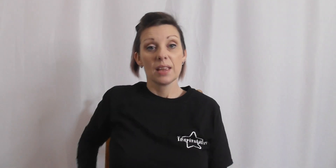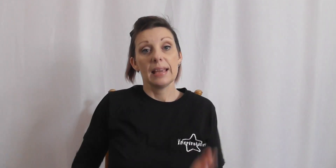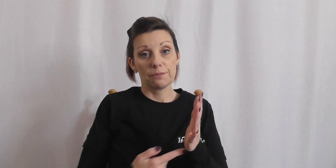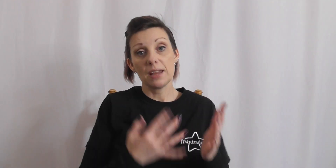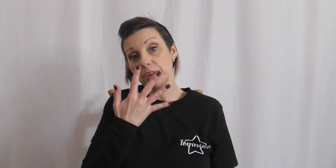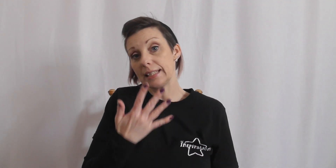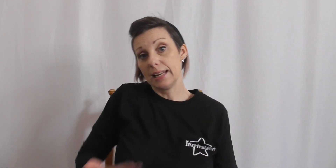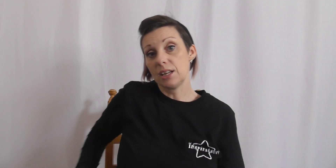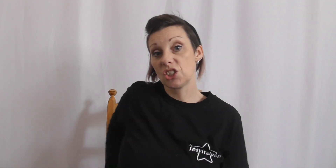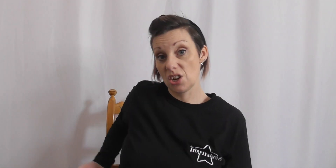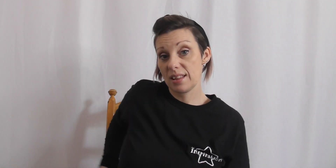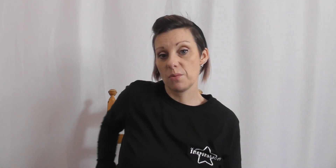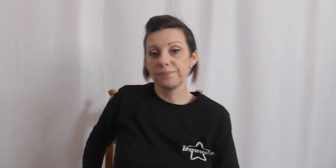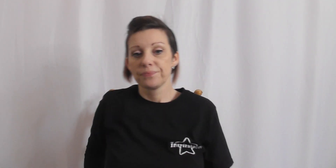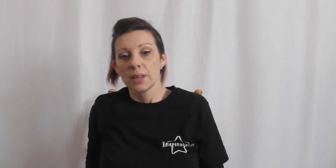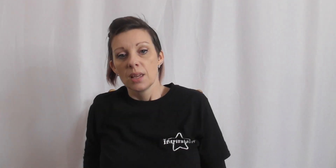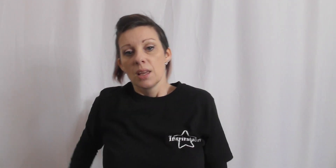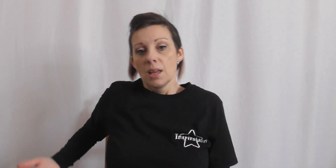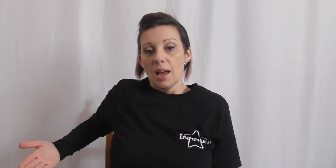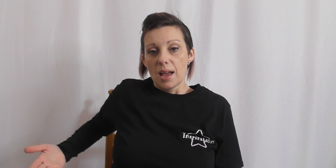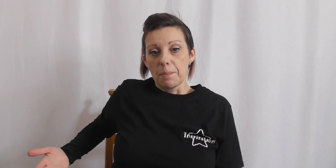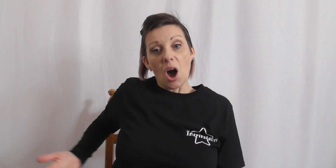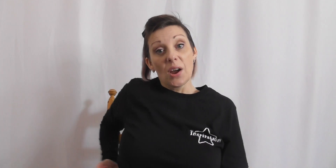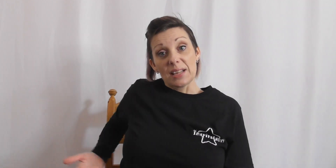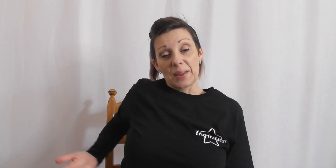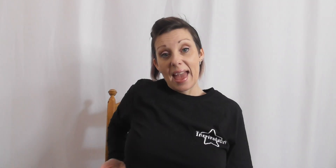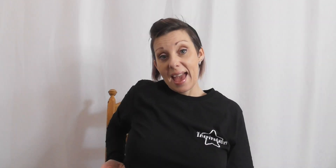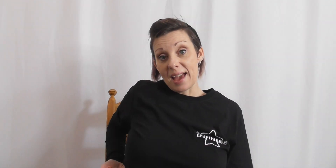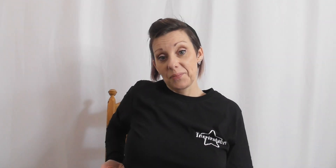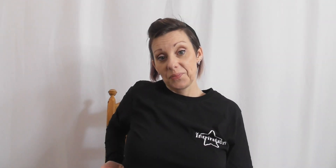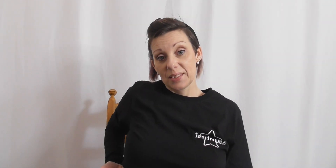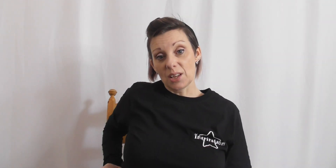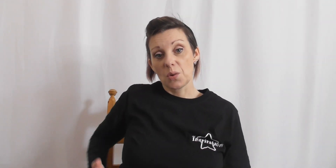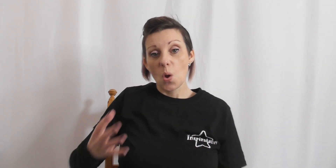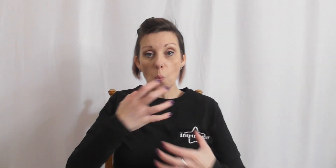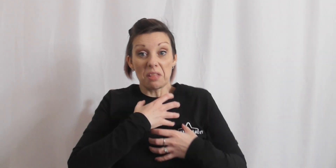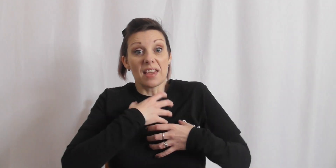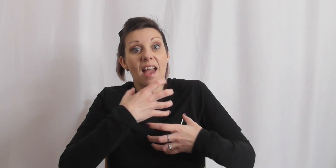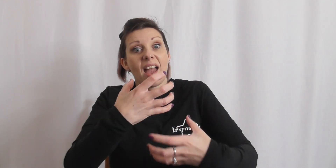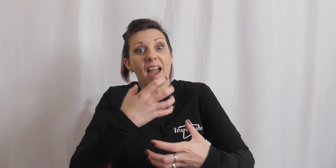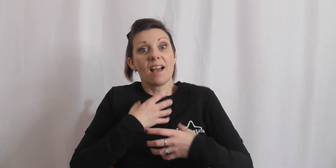Its a favourite teenage sign that one, i don't care. So with the air